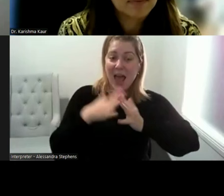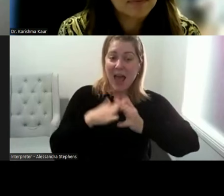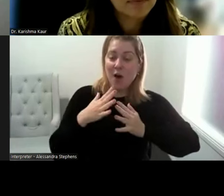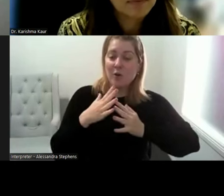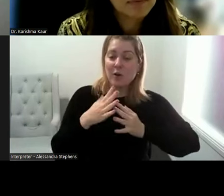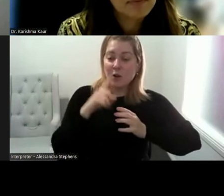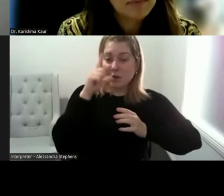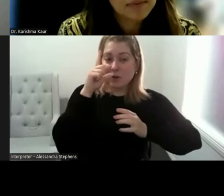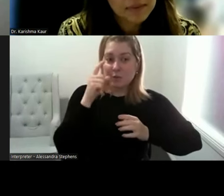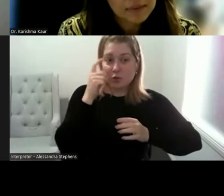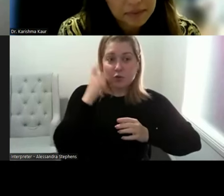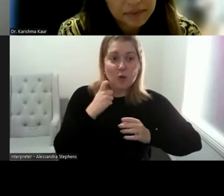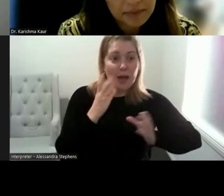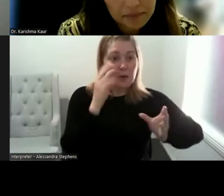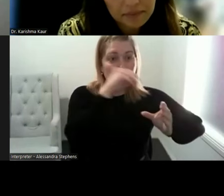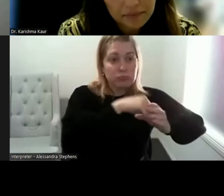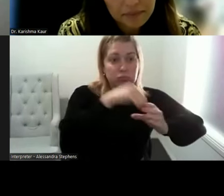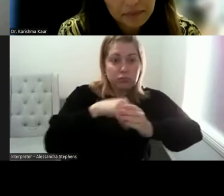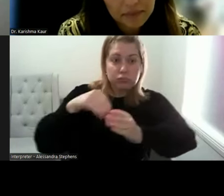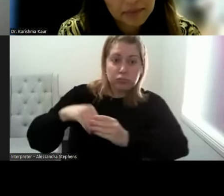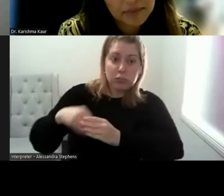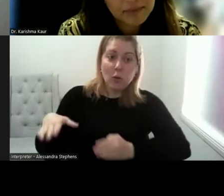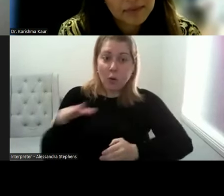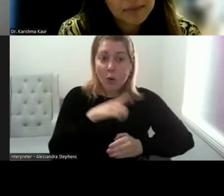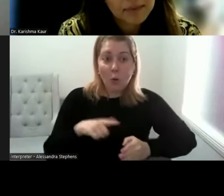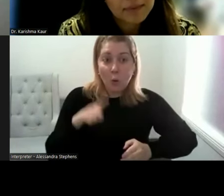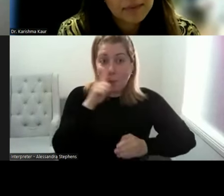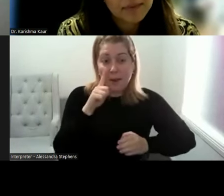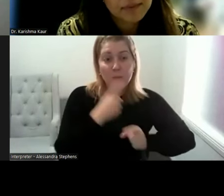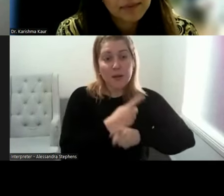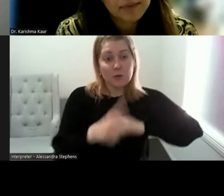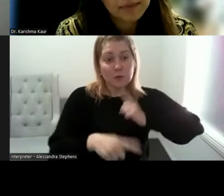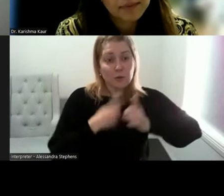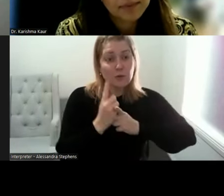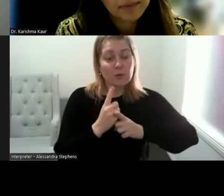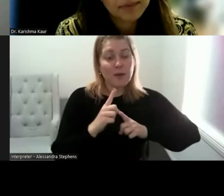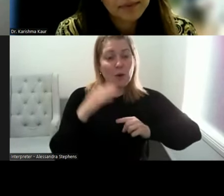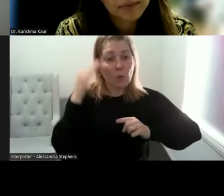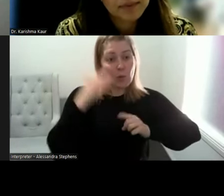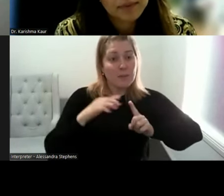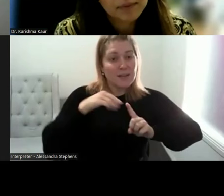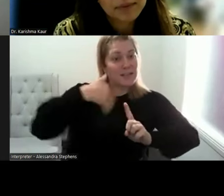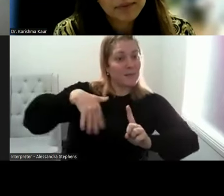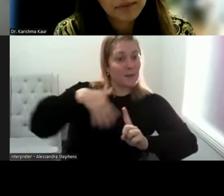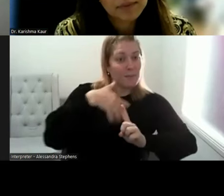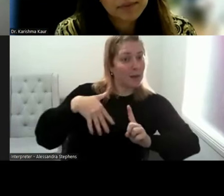in addressing sexual health needs of women from different backgrounds. And so might just start